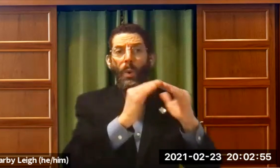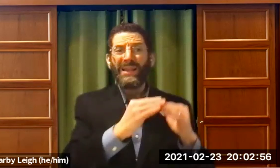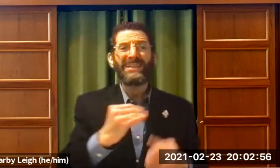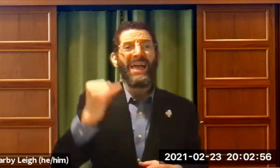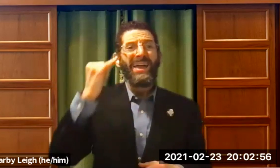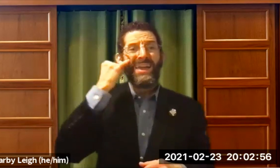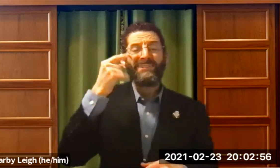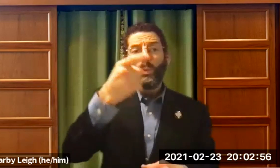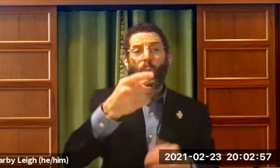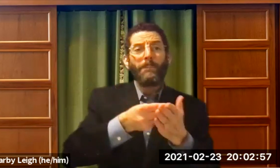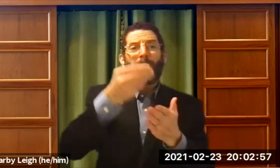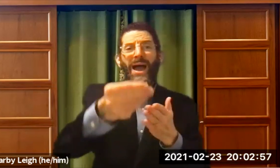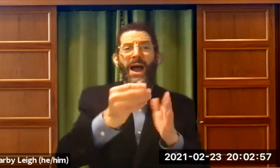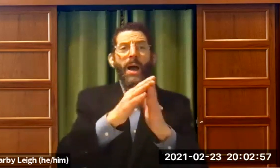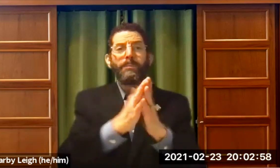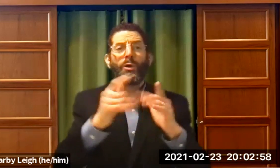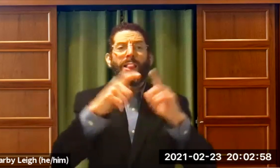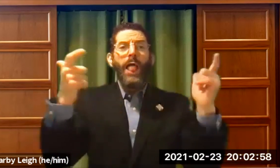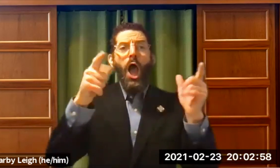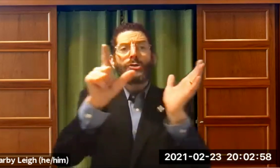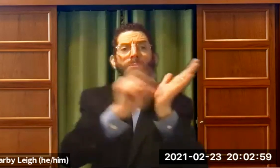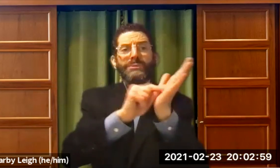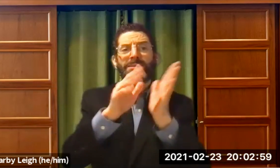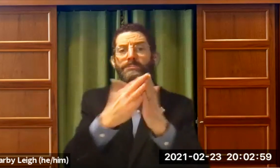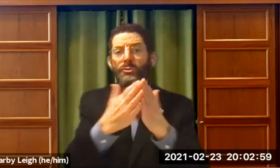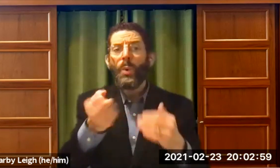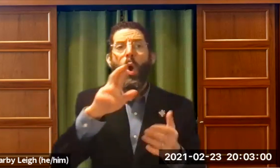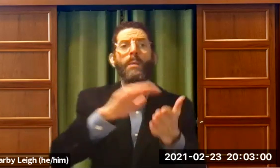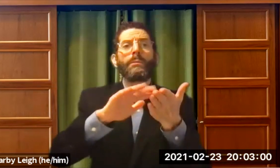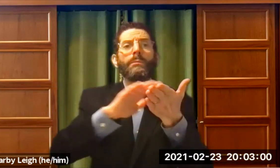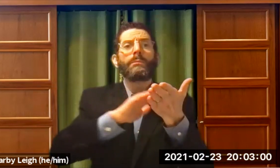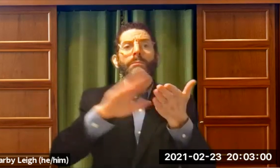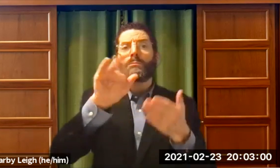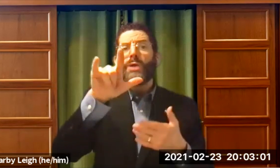We want to teach people in the community. If you buy a large print book